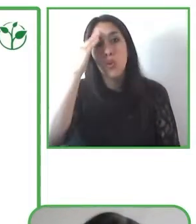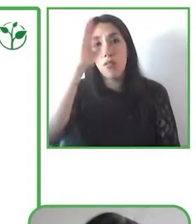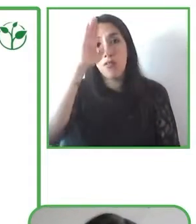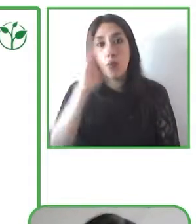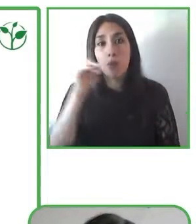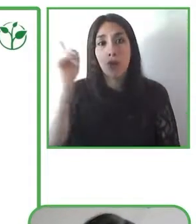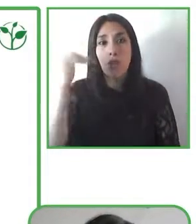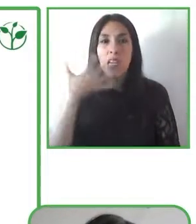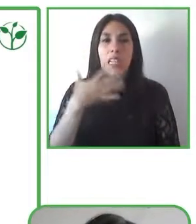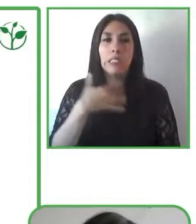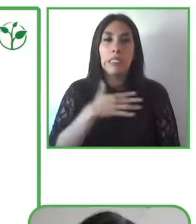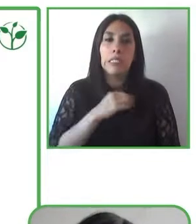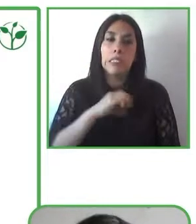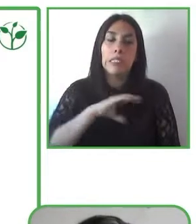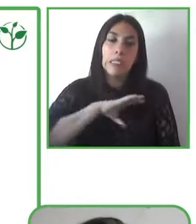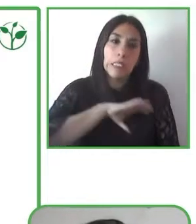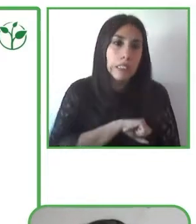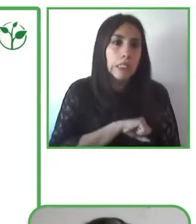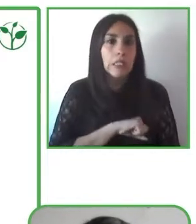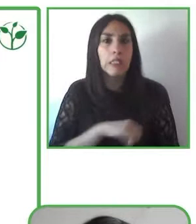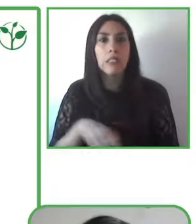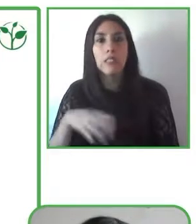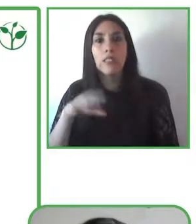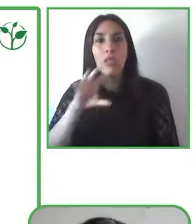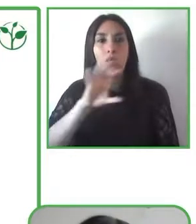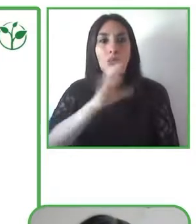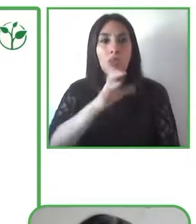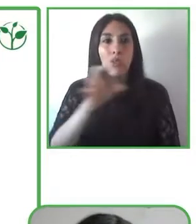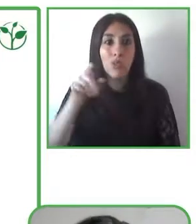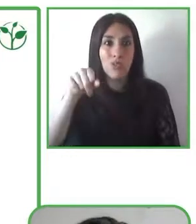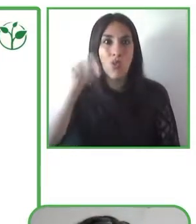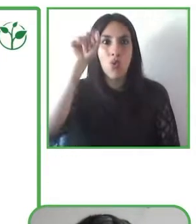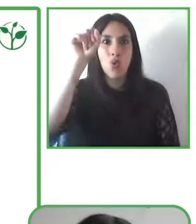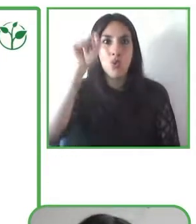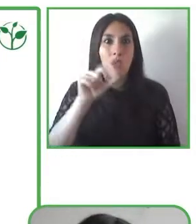Brazil and many other Latin American countries the tools